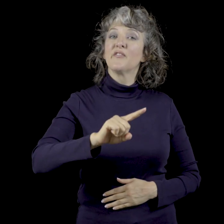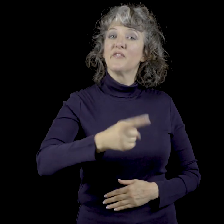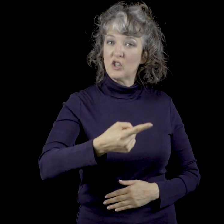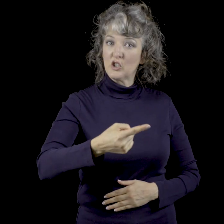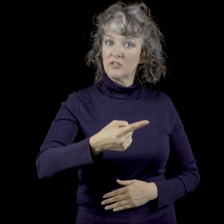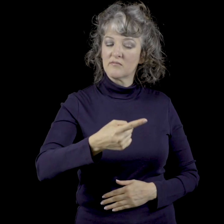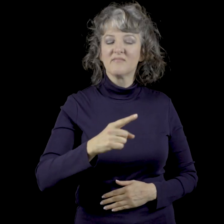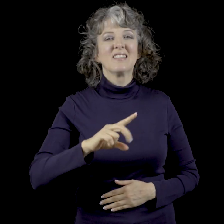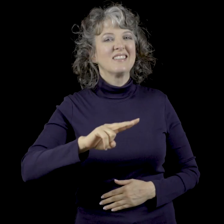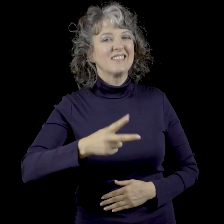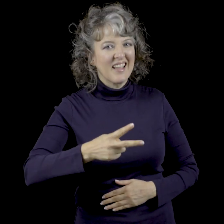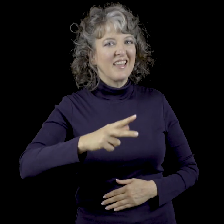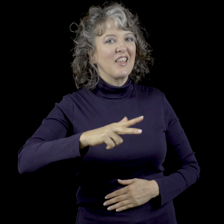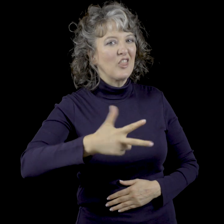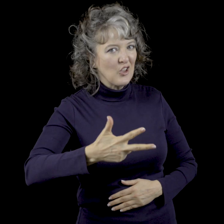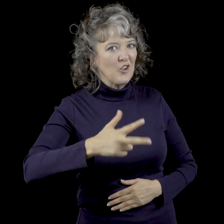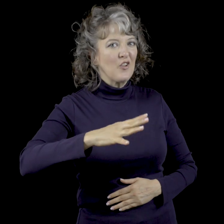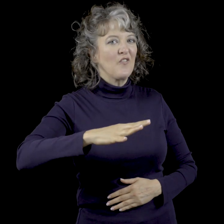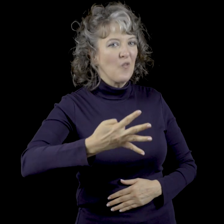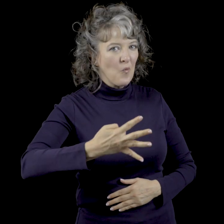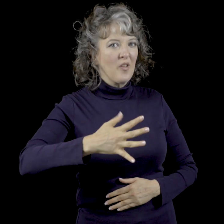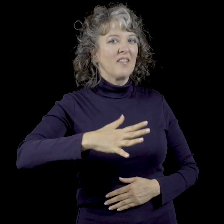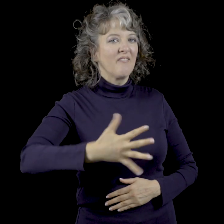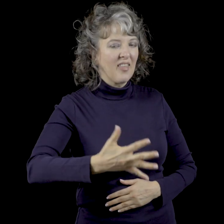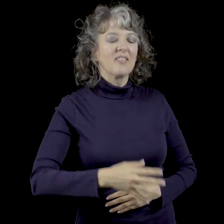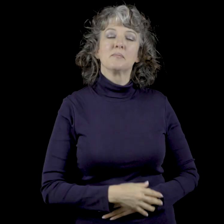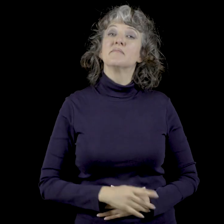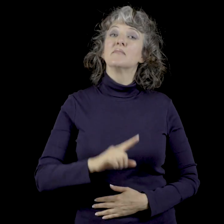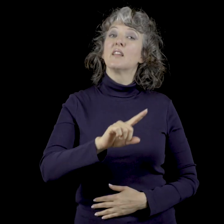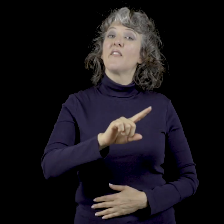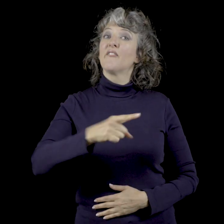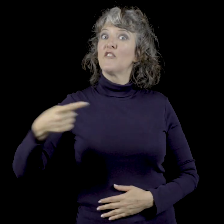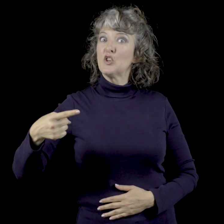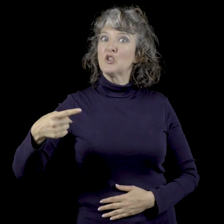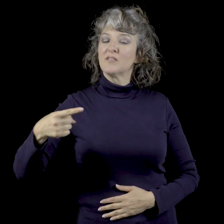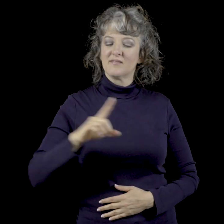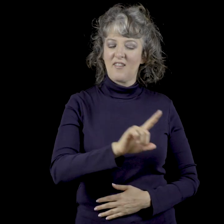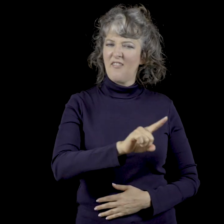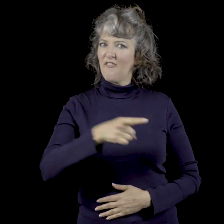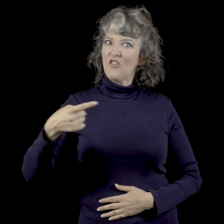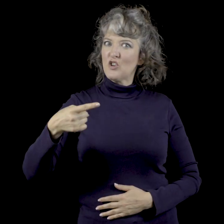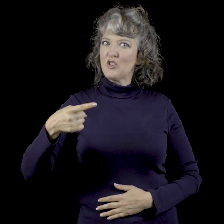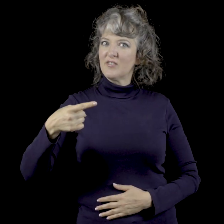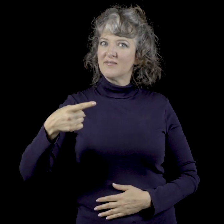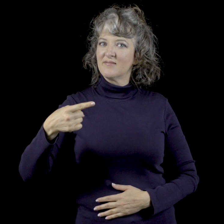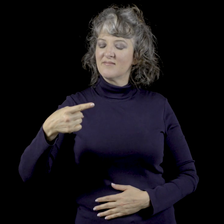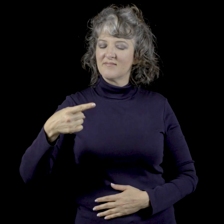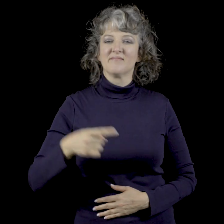1st, 2nd, 3rd, 4th, and 5th. The first Very first one.